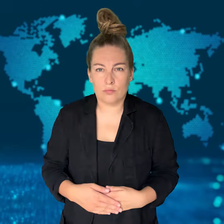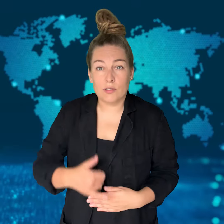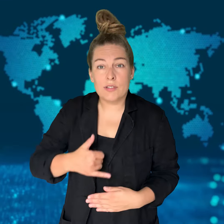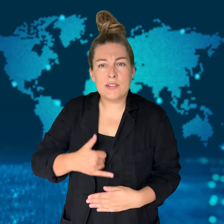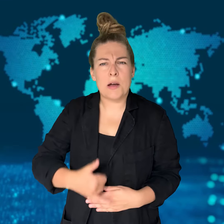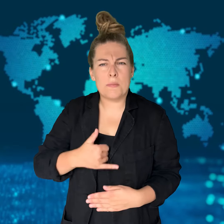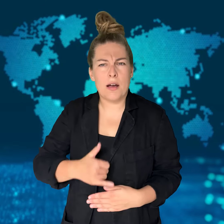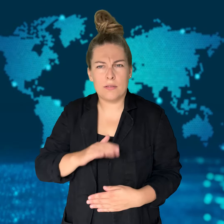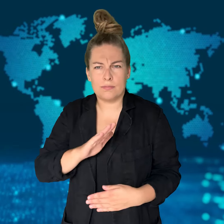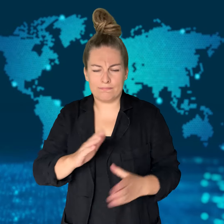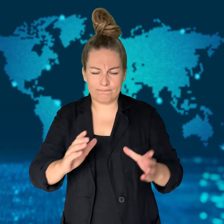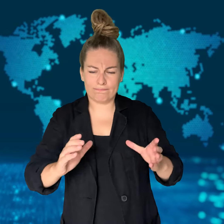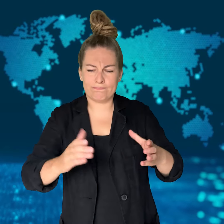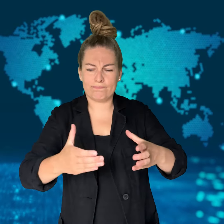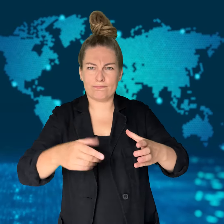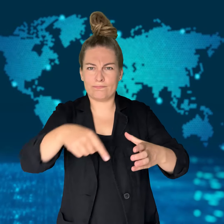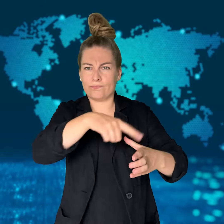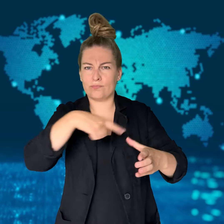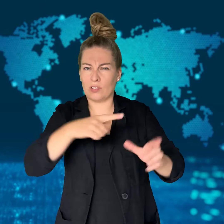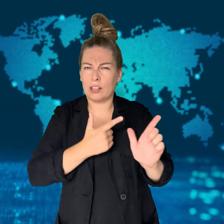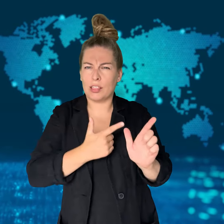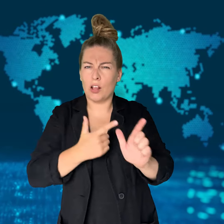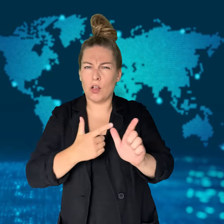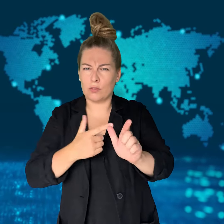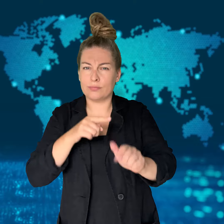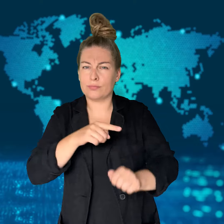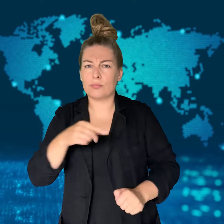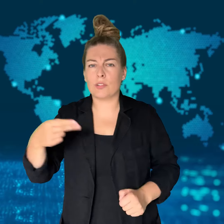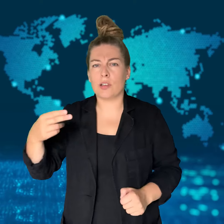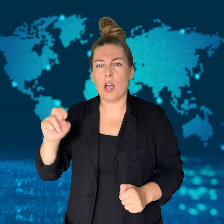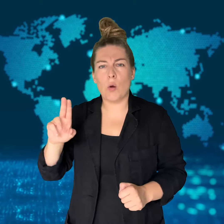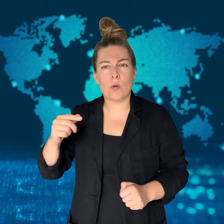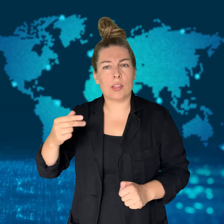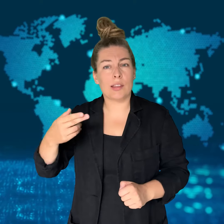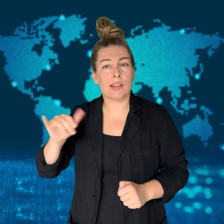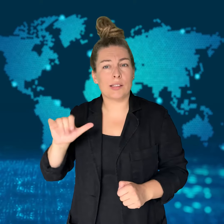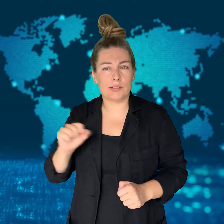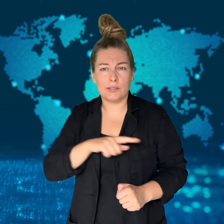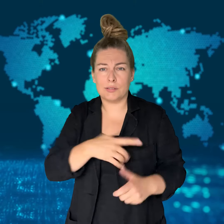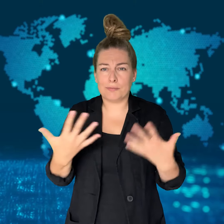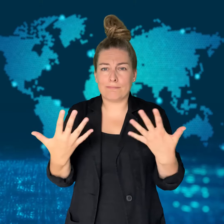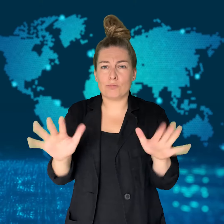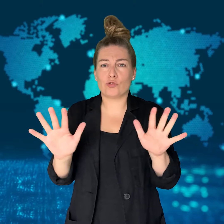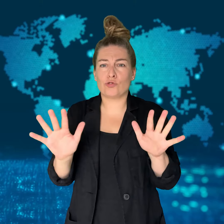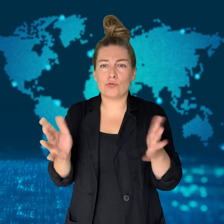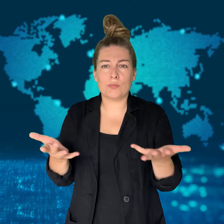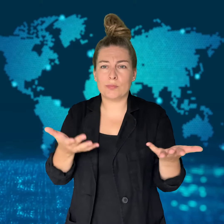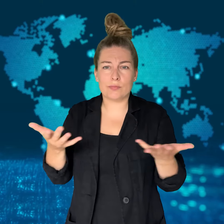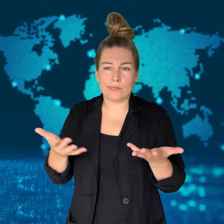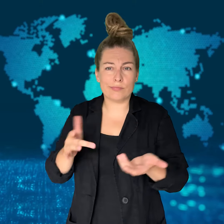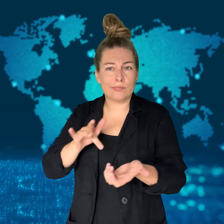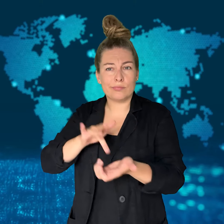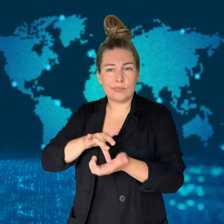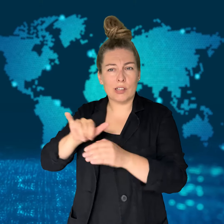[MONIKA]: A drone launched by a Yemeni militant group, Houthis, hit Tel Aviv,